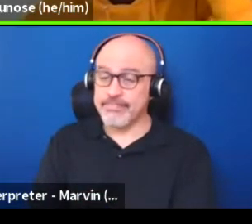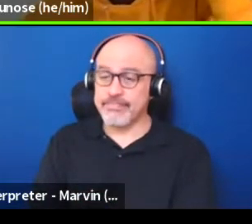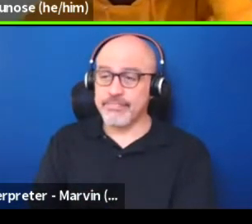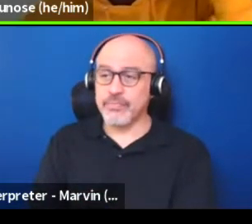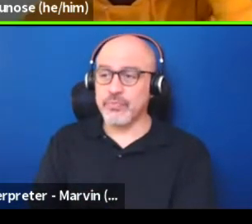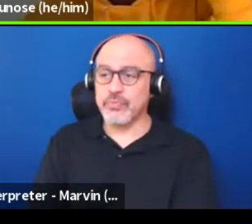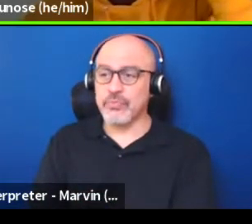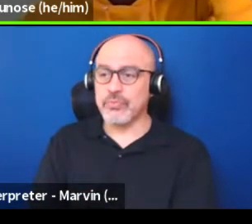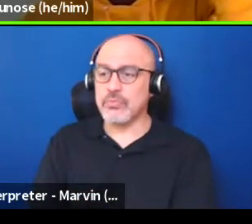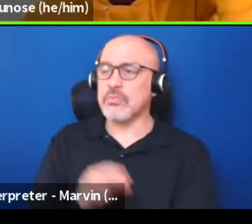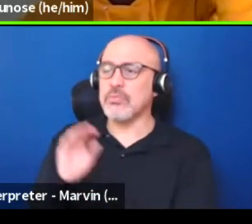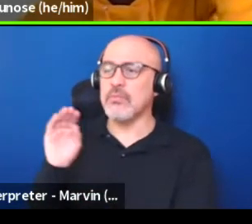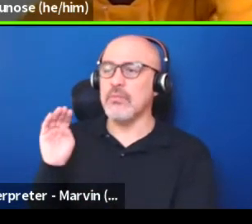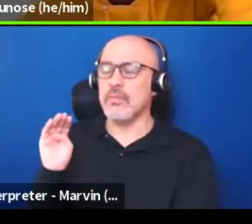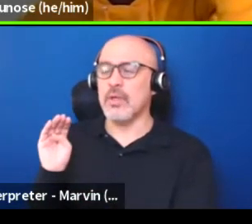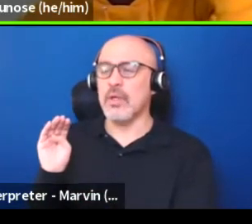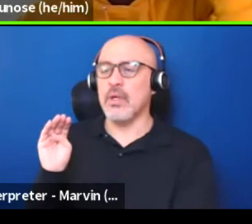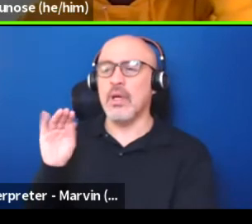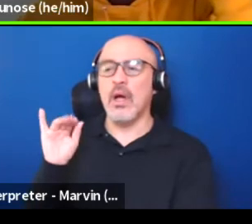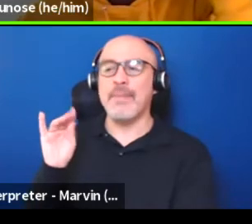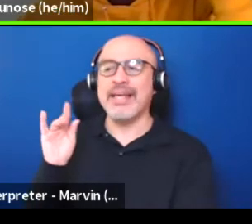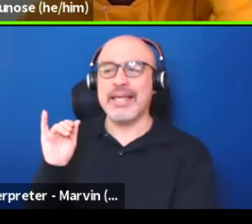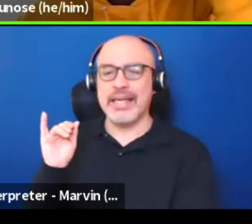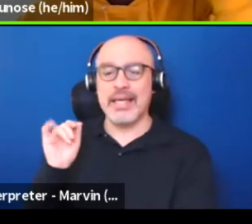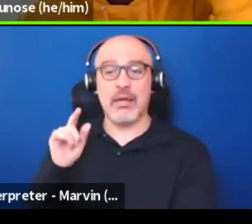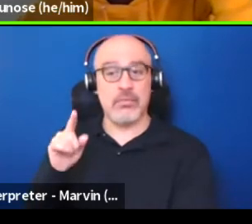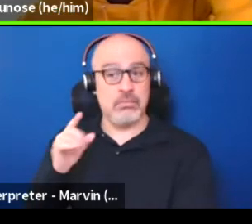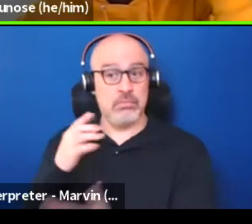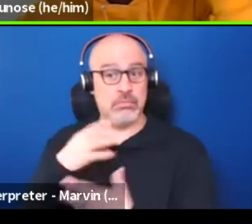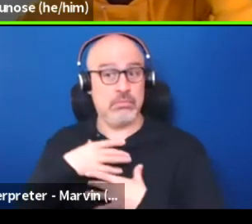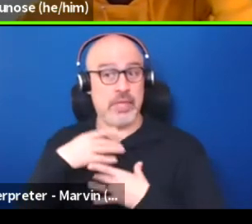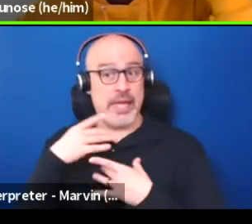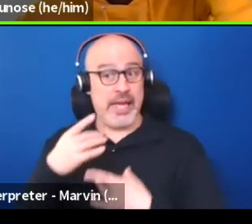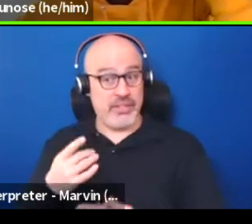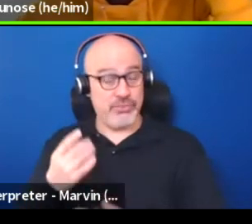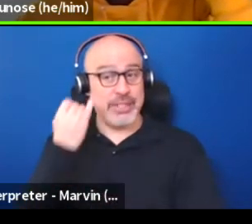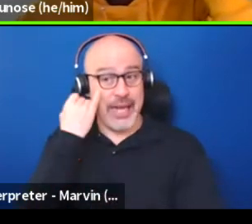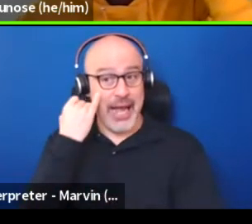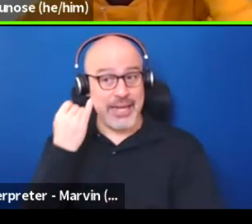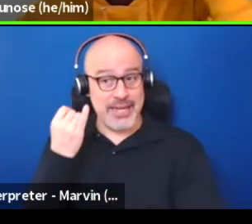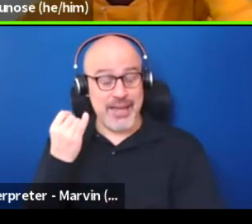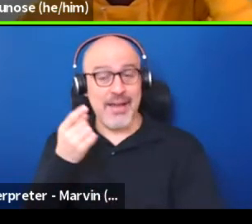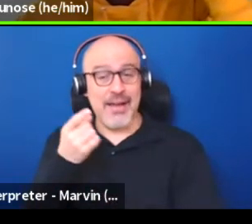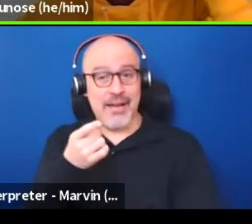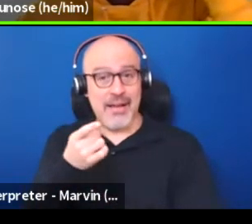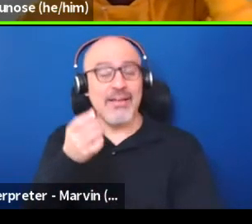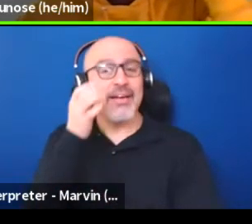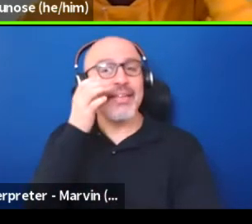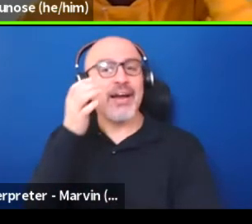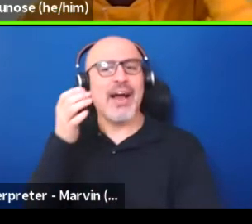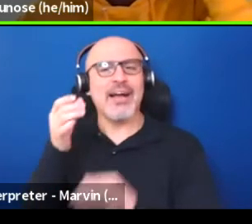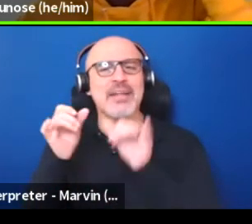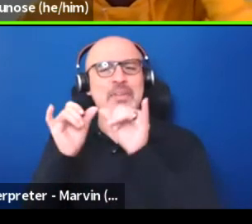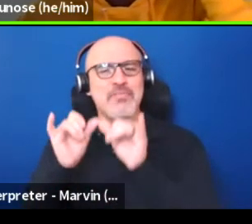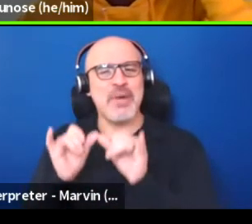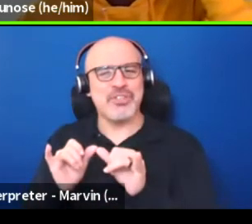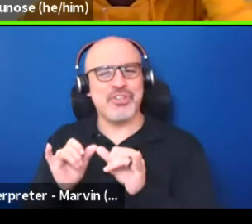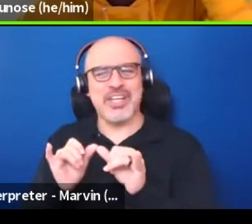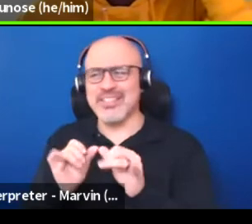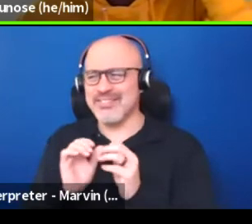I think that's a really interesting idea that the concept of measuring, like how do you measure things.